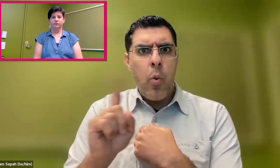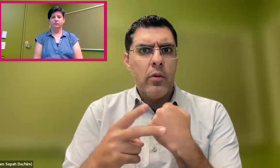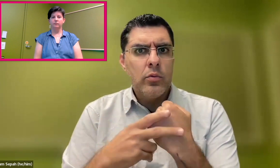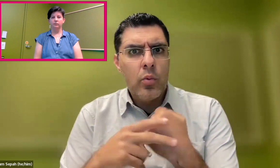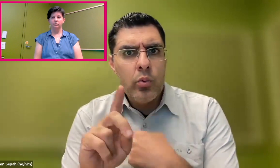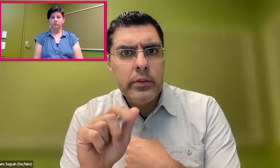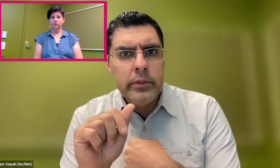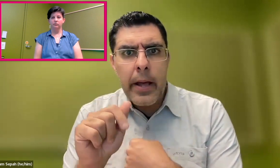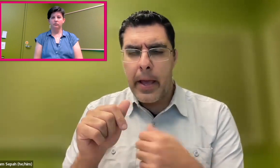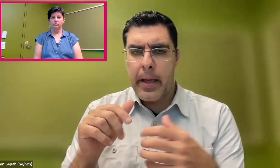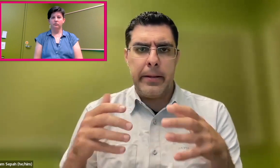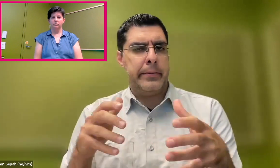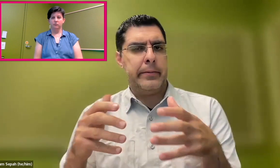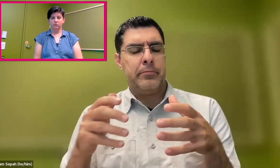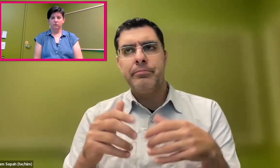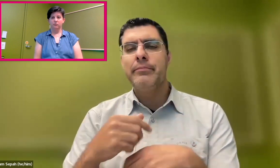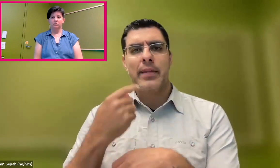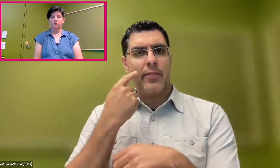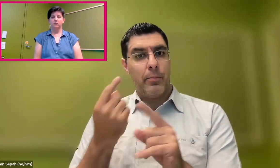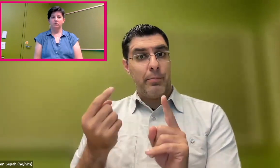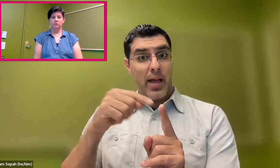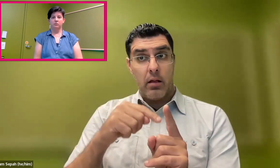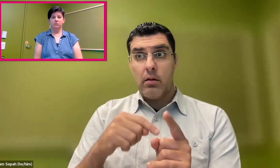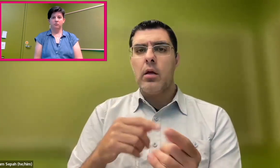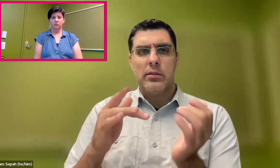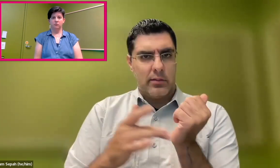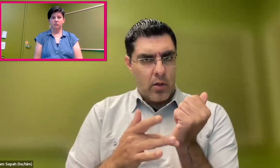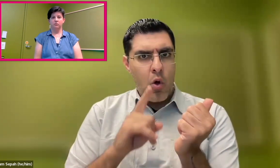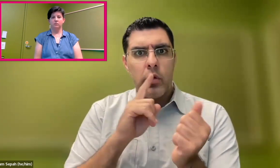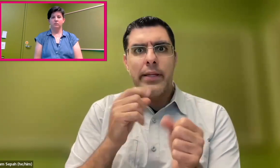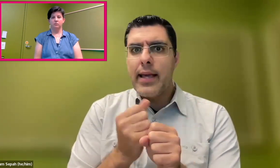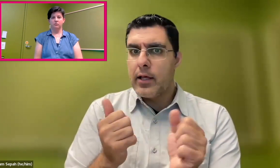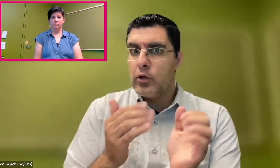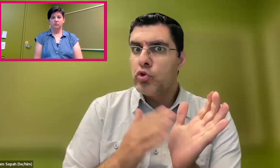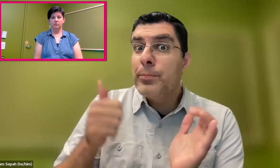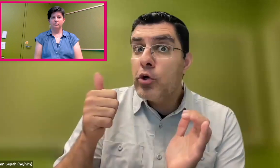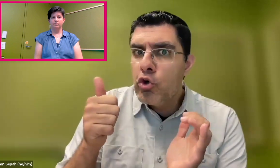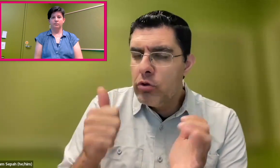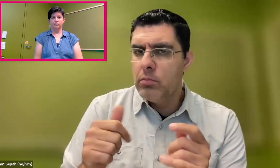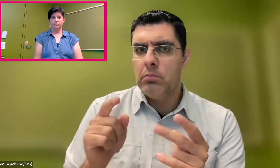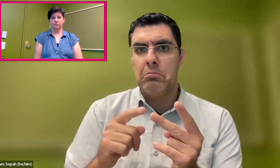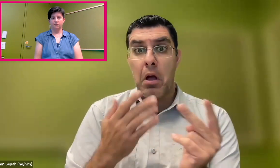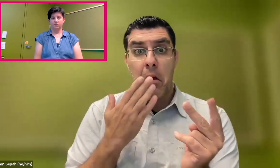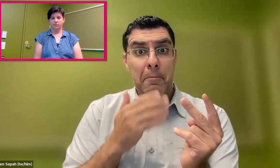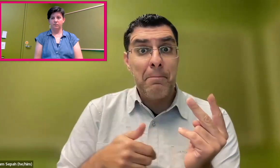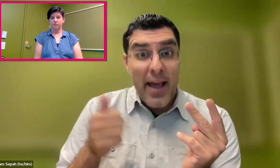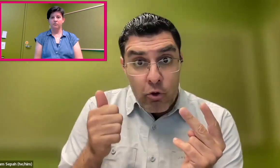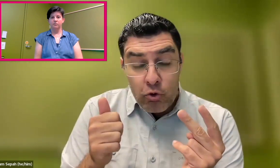You're interfering in their lives, even other people on the streets. And so technology is getting cheaper.